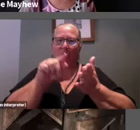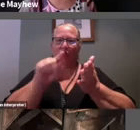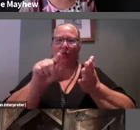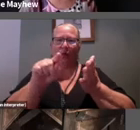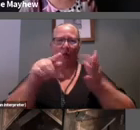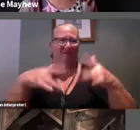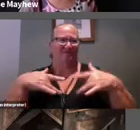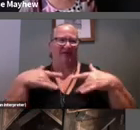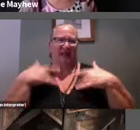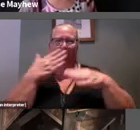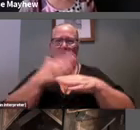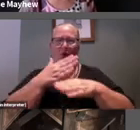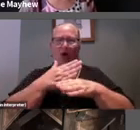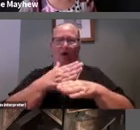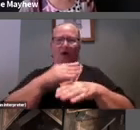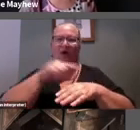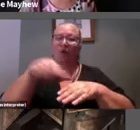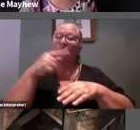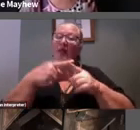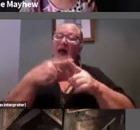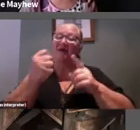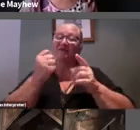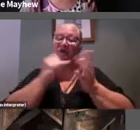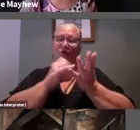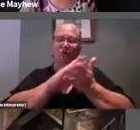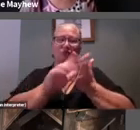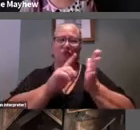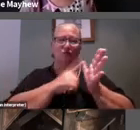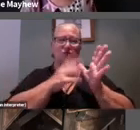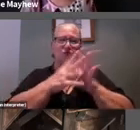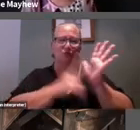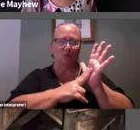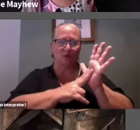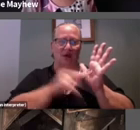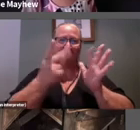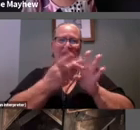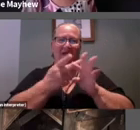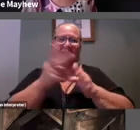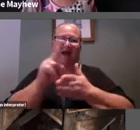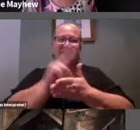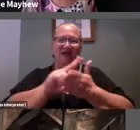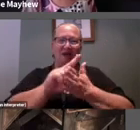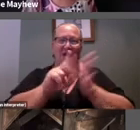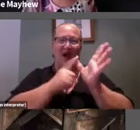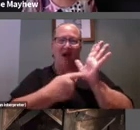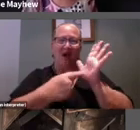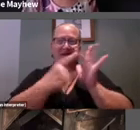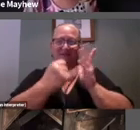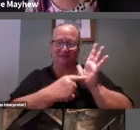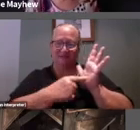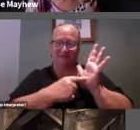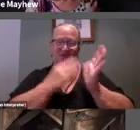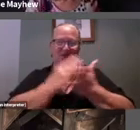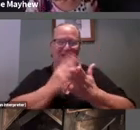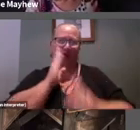We also have Sean Gladwell another video artist, how wonderful.